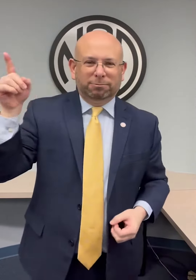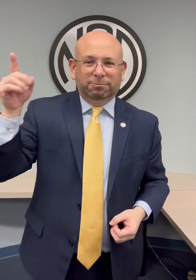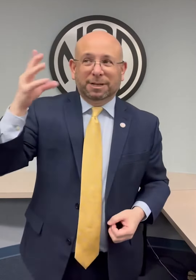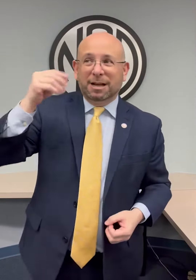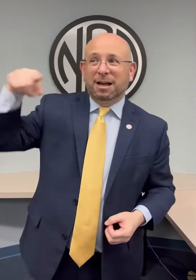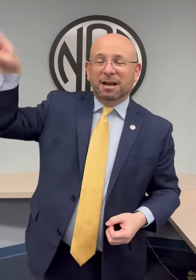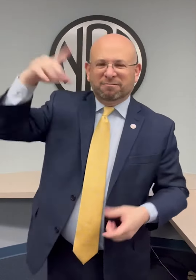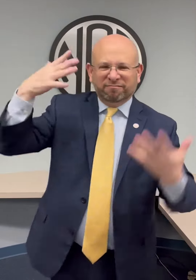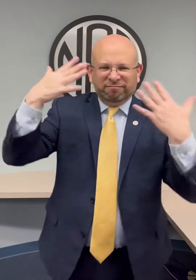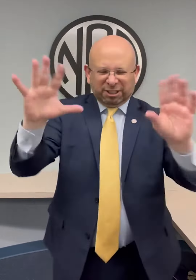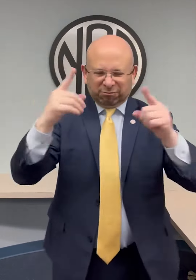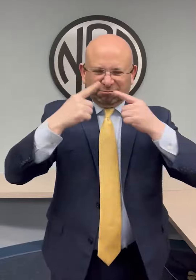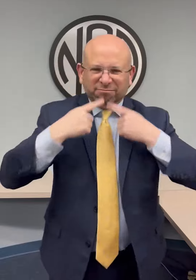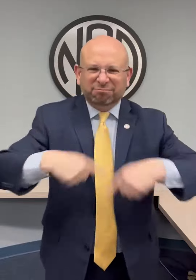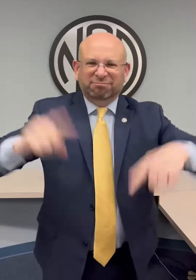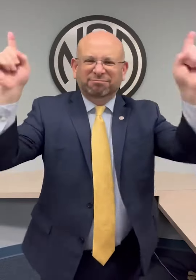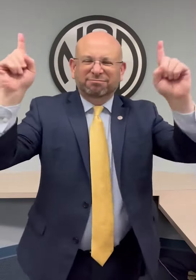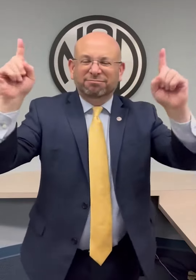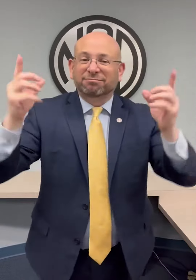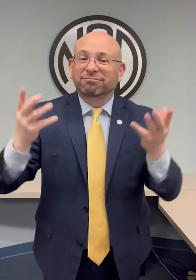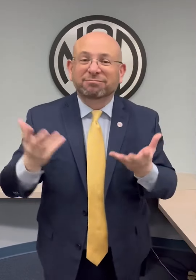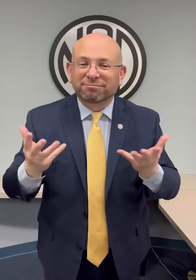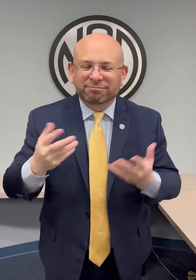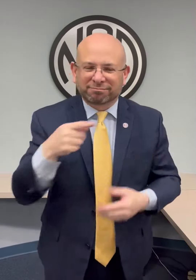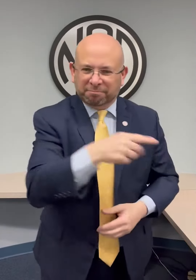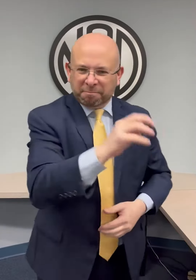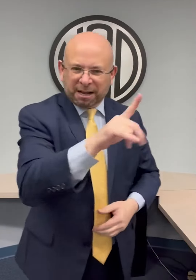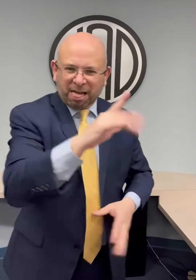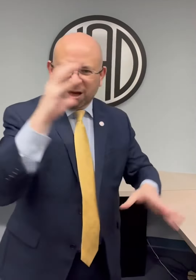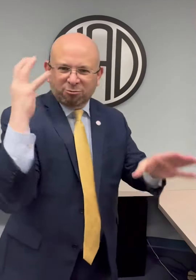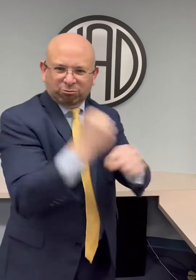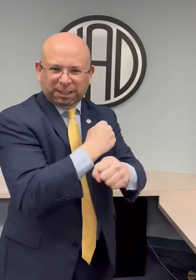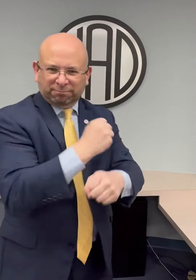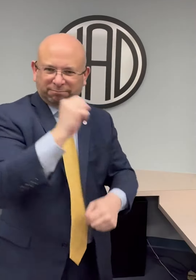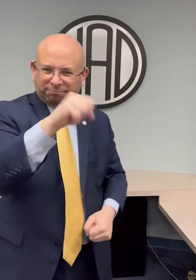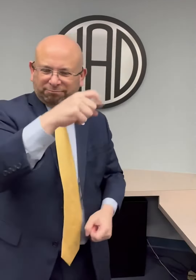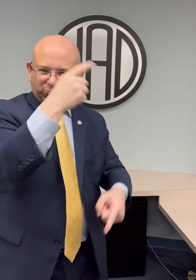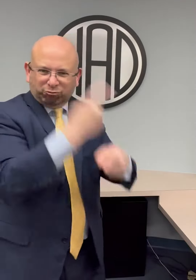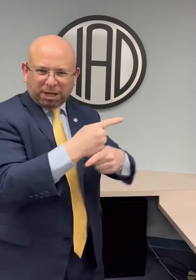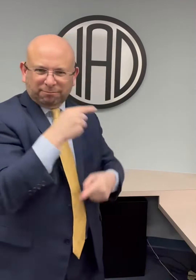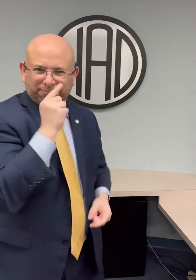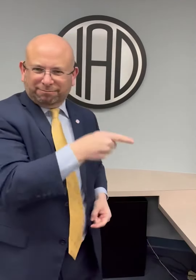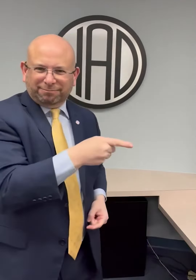And the Supreme Court has announced its ruling in favor of Miguel!